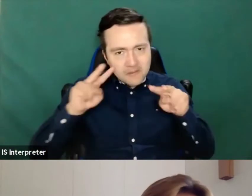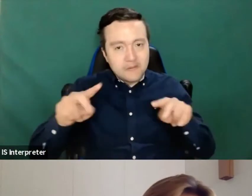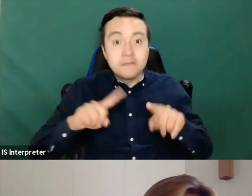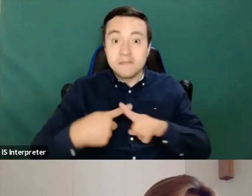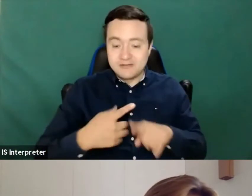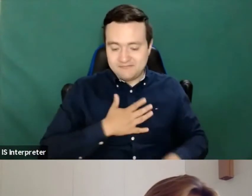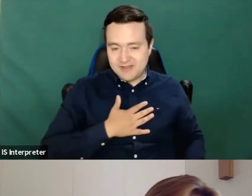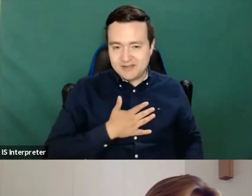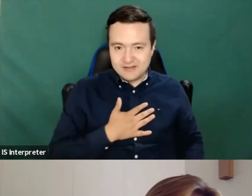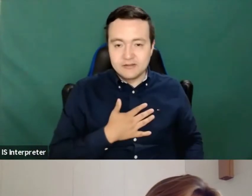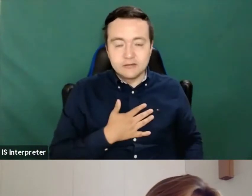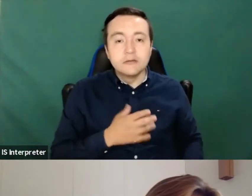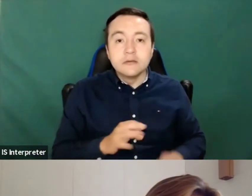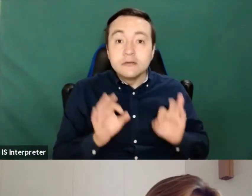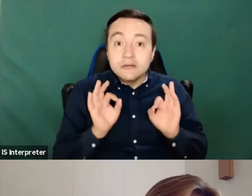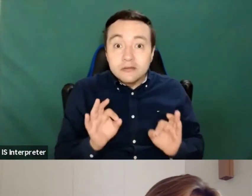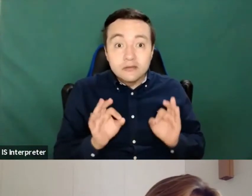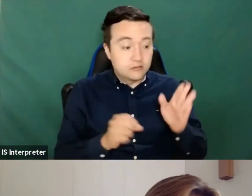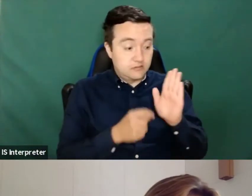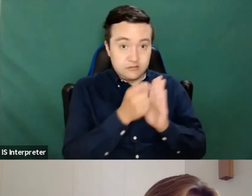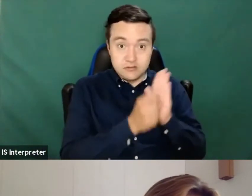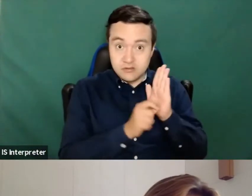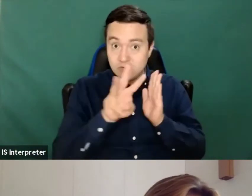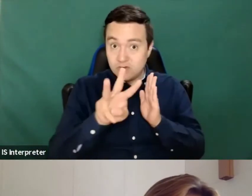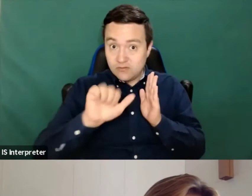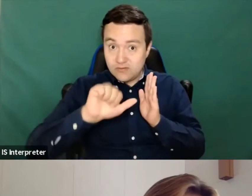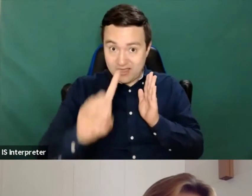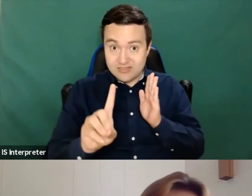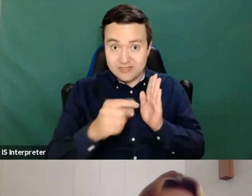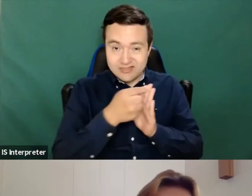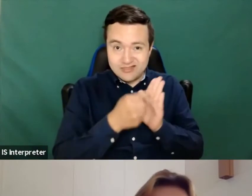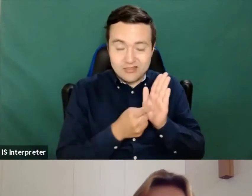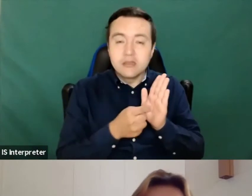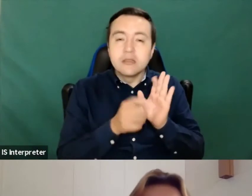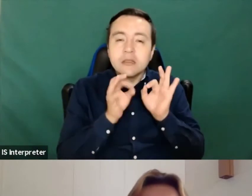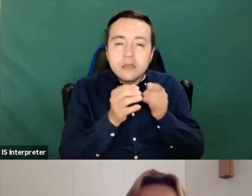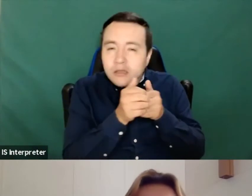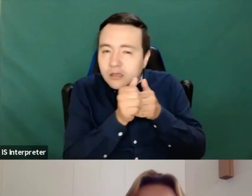that with the requirements of the web accessibility directive, one of the fantastic requirements